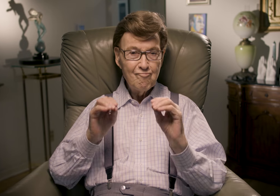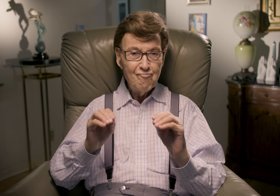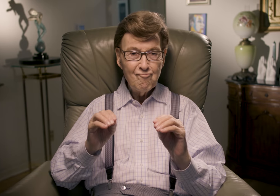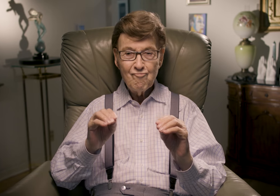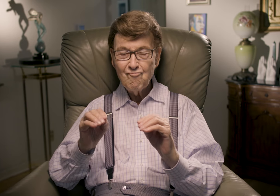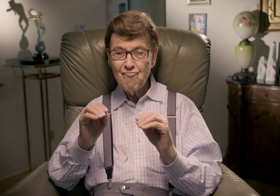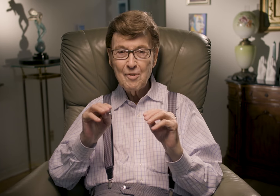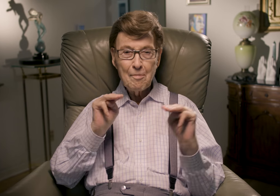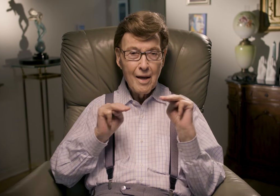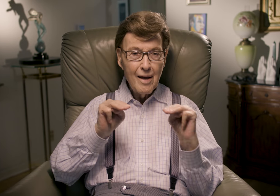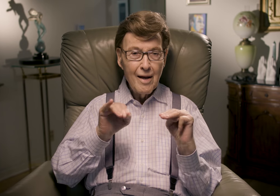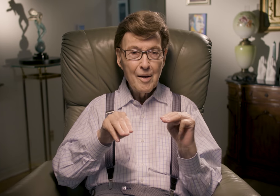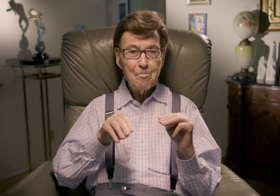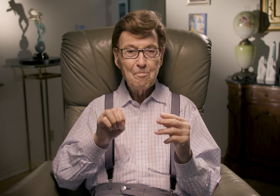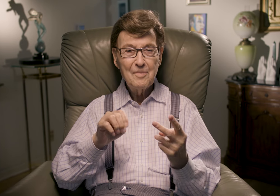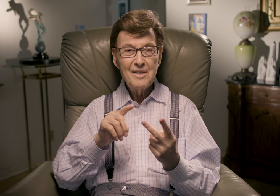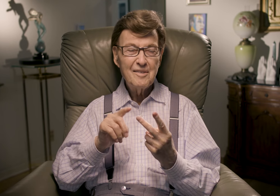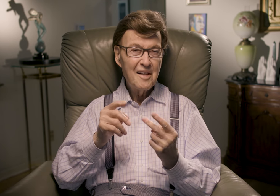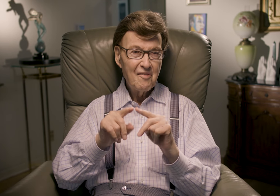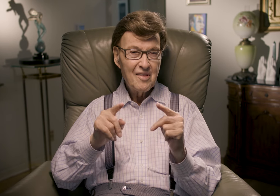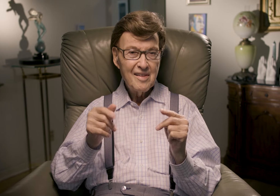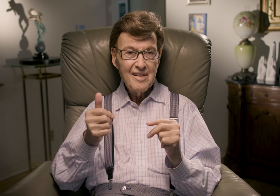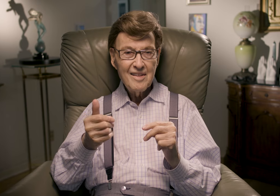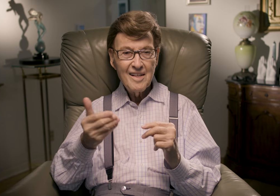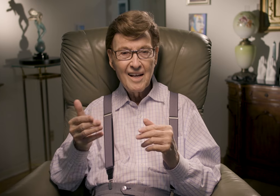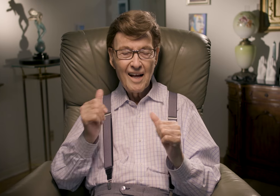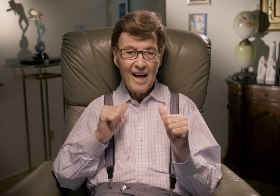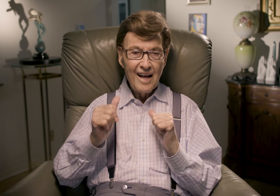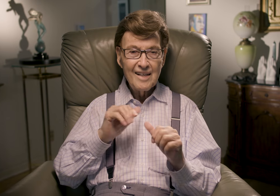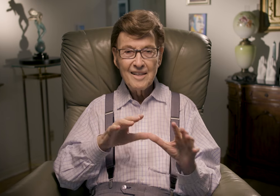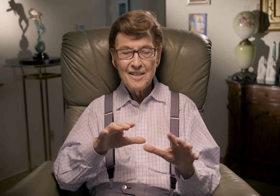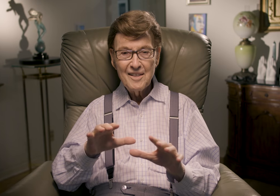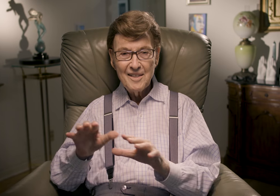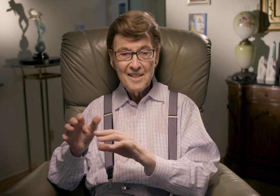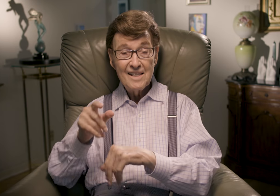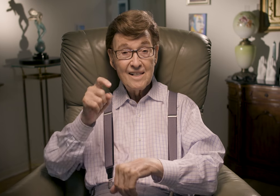In this certain class, I taught, mimed, and did other things like acting.